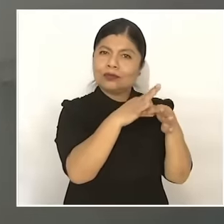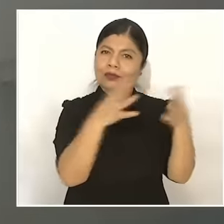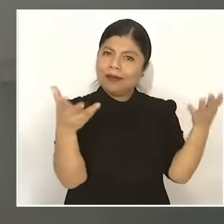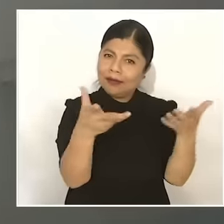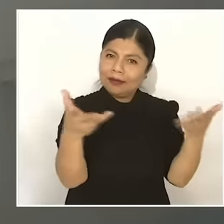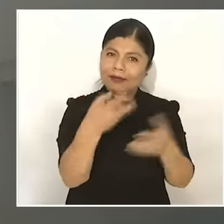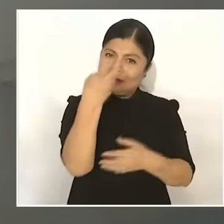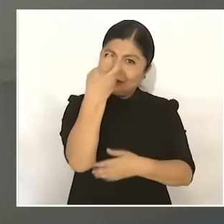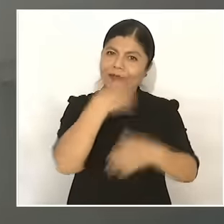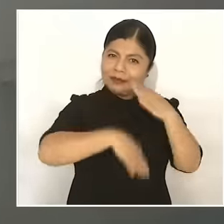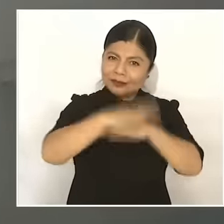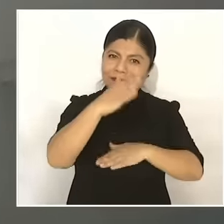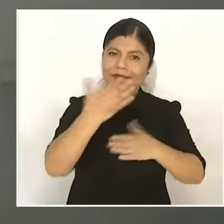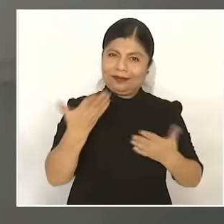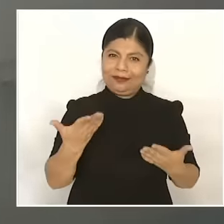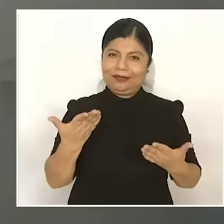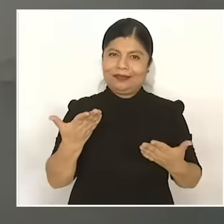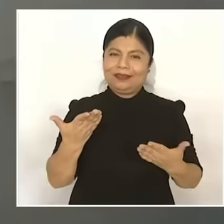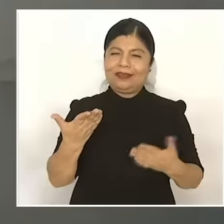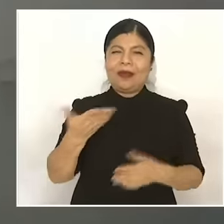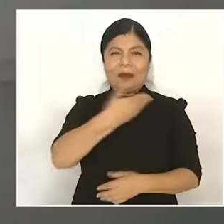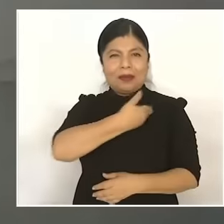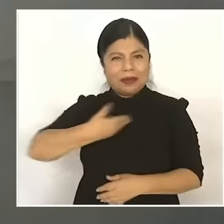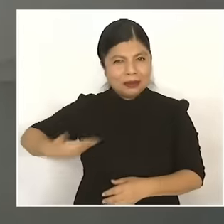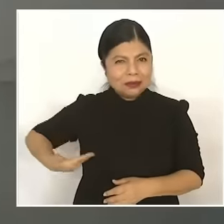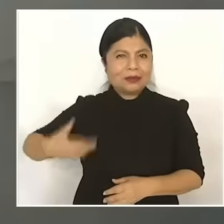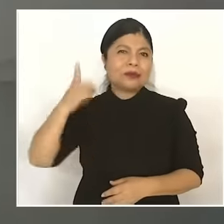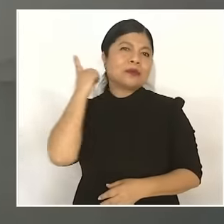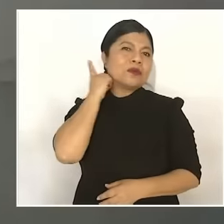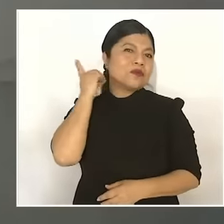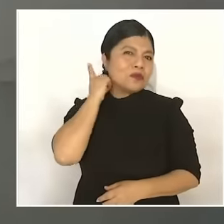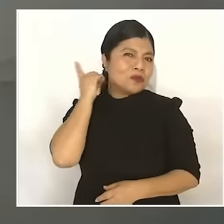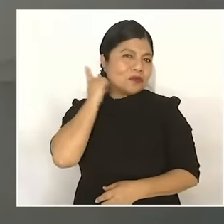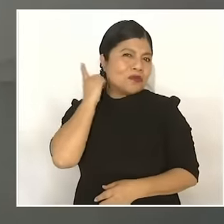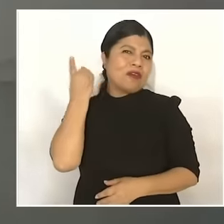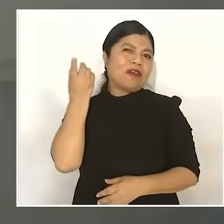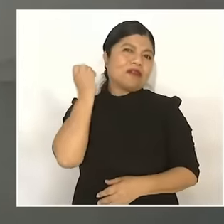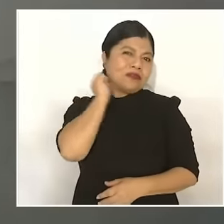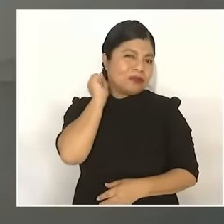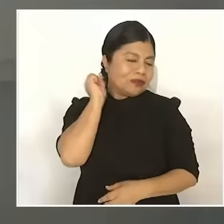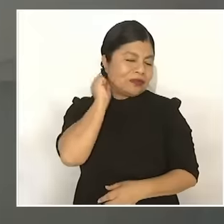municipal presidents are elected, local deputies, senators, federal deputies,